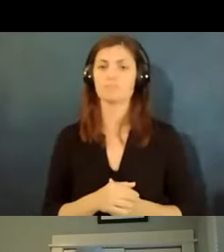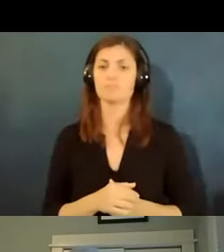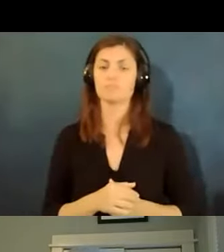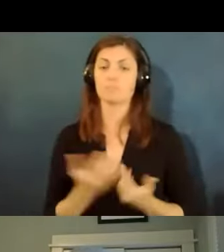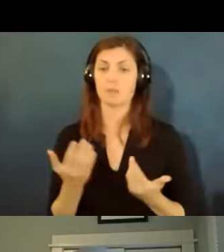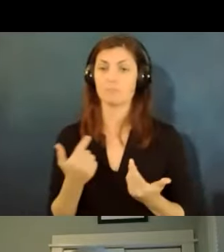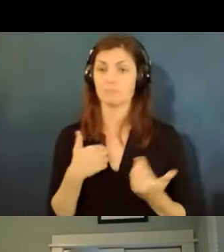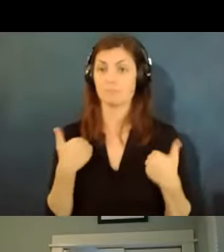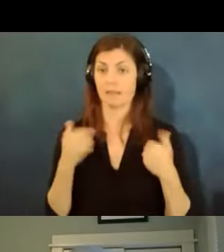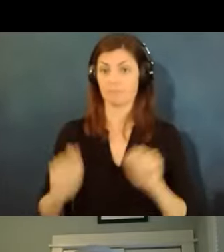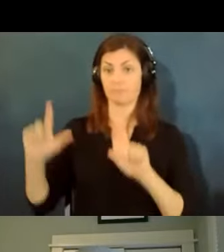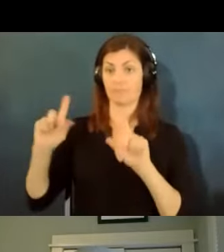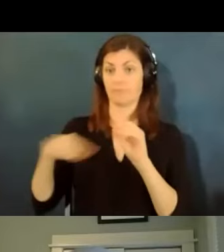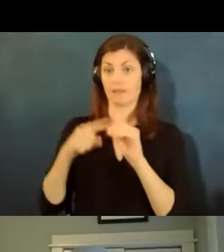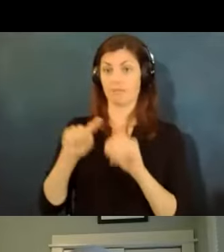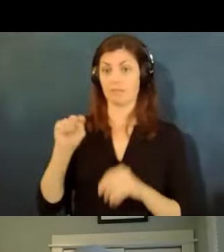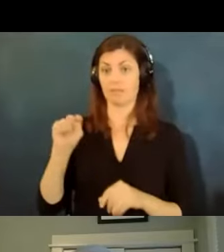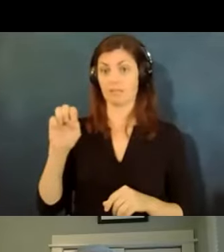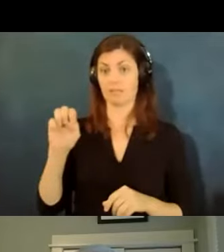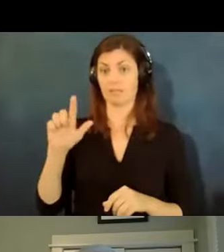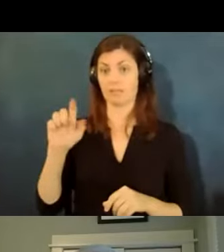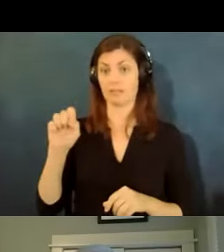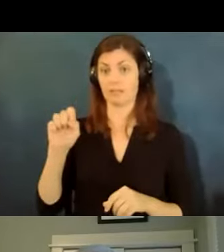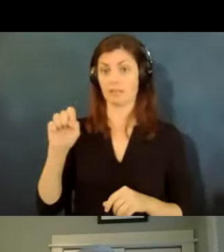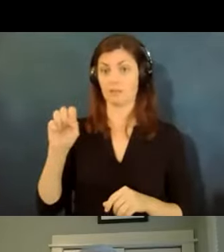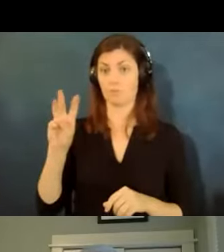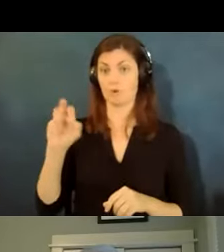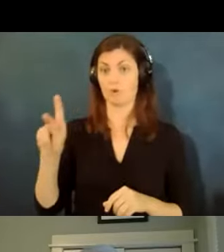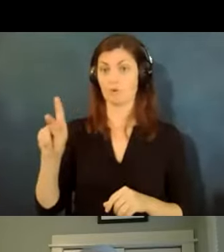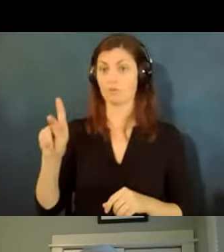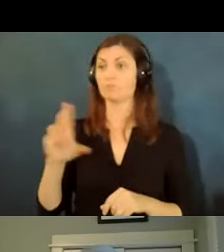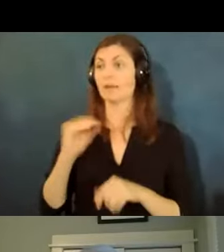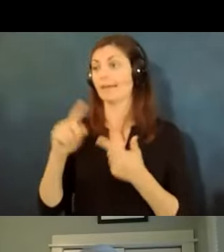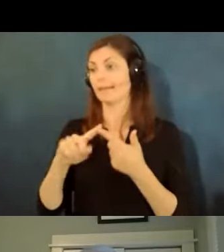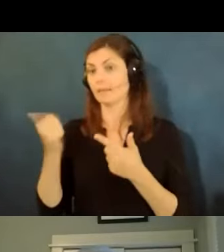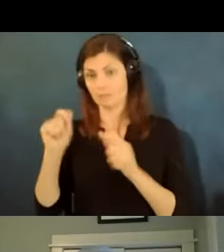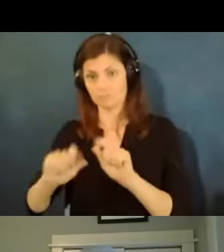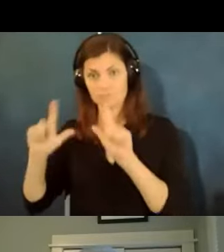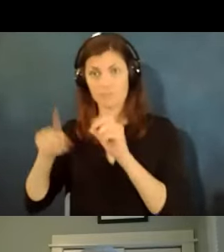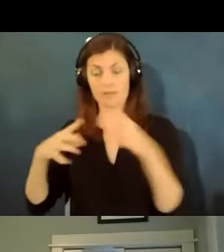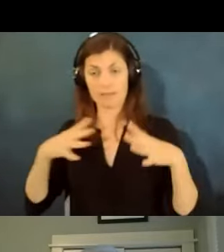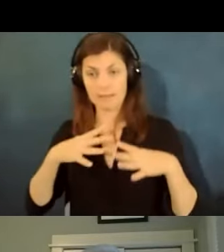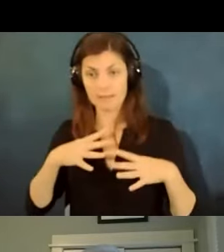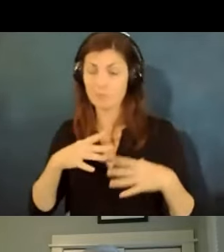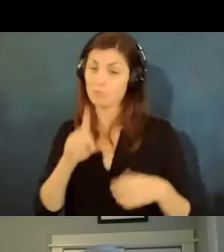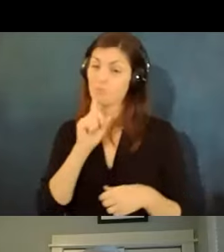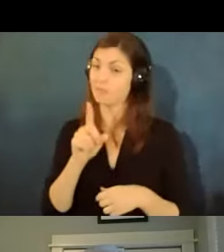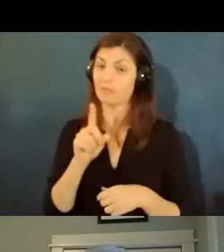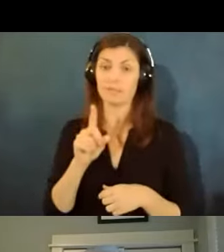a slide about teleworking and about leave um but really you know it's up to our creativity to come